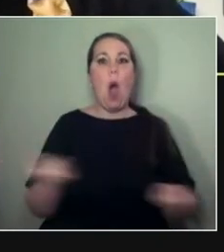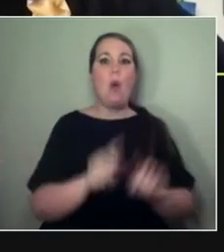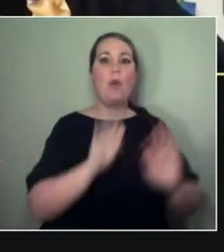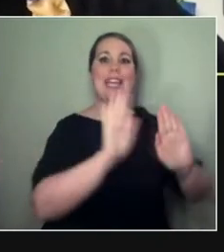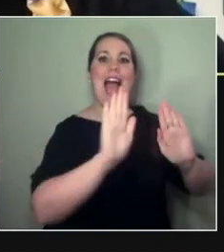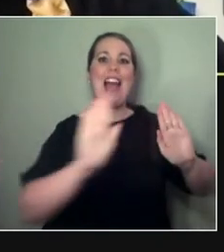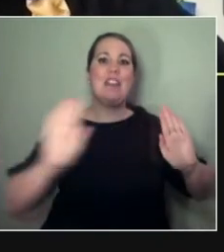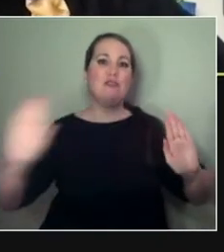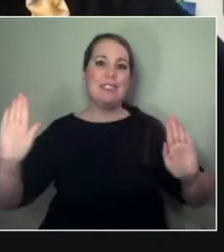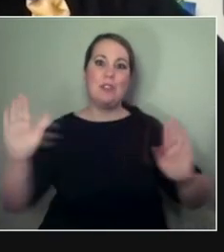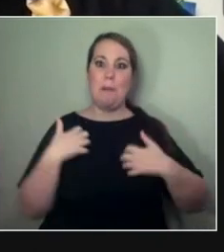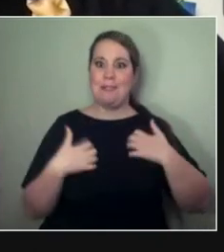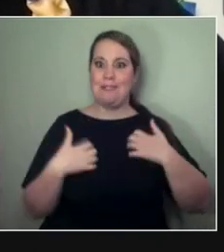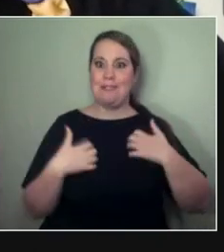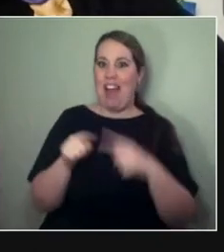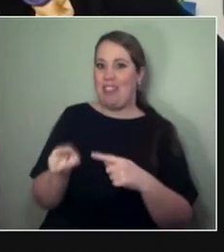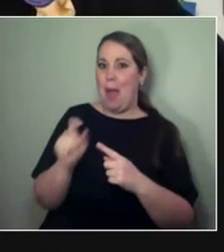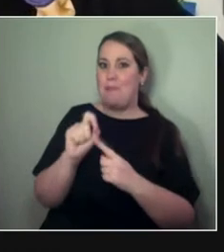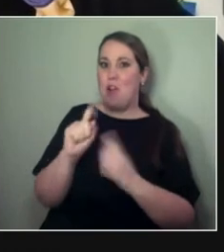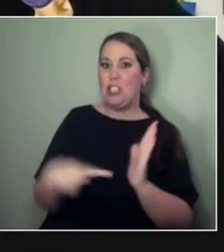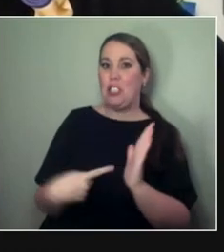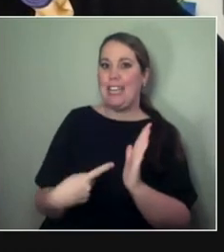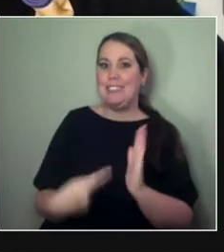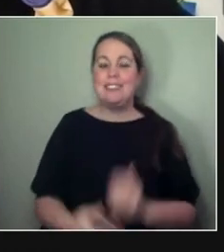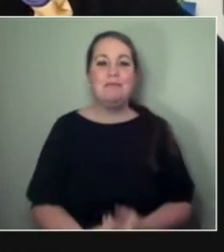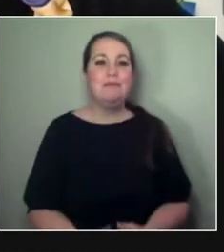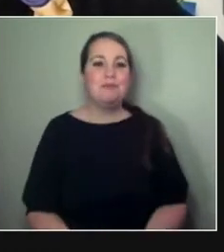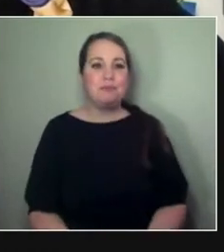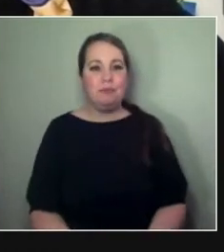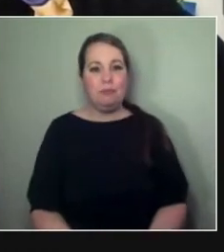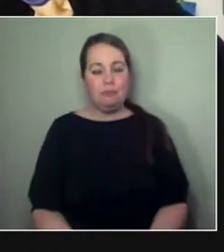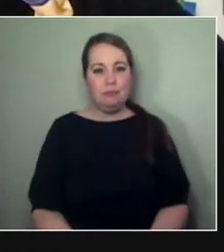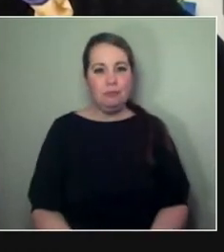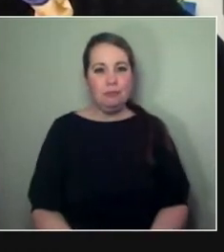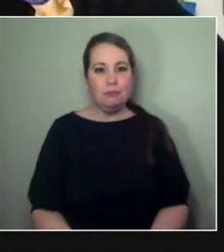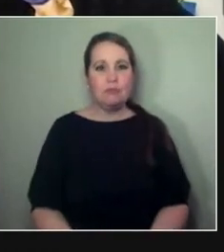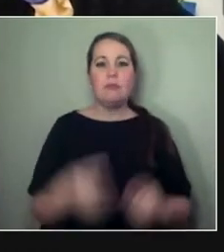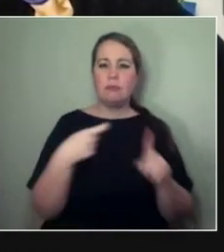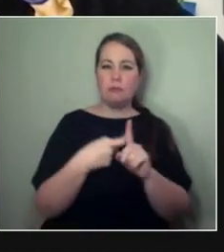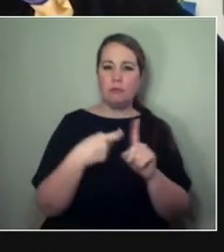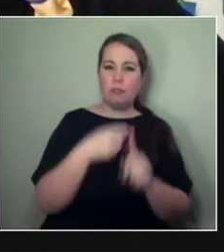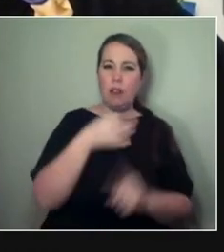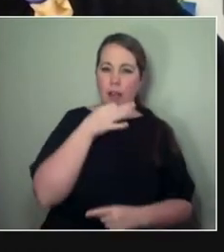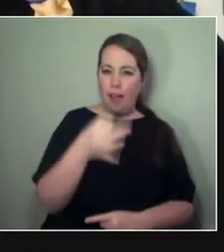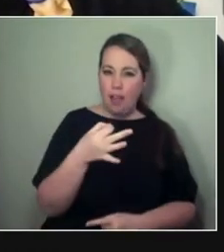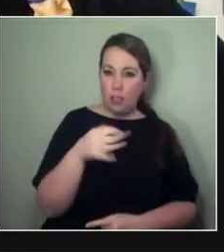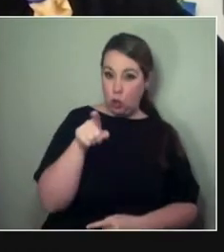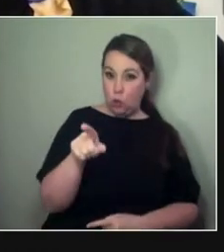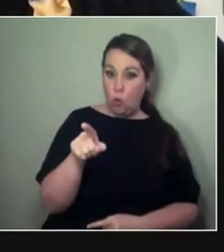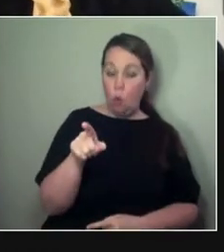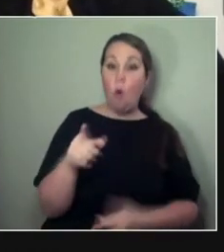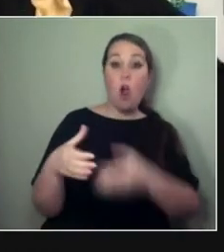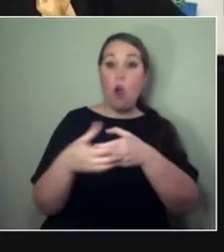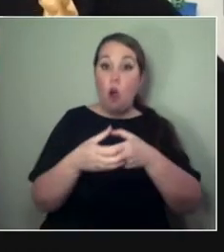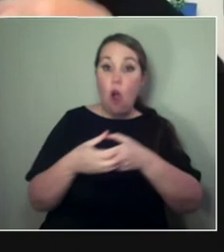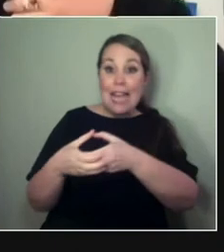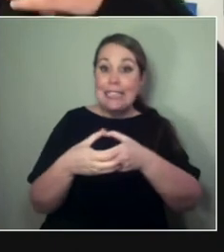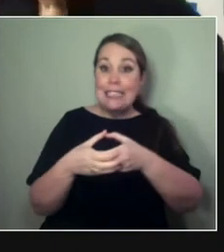Fantastic. - Yeah. Do you think that with the work that you're doing as a Collective and the work that you're seeing